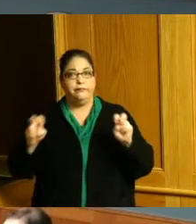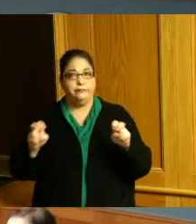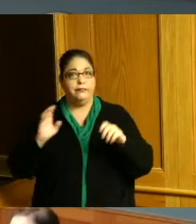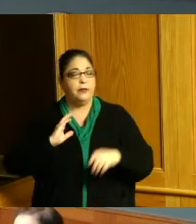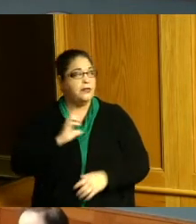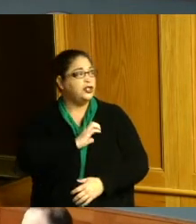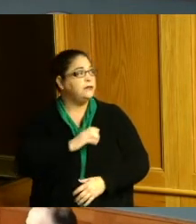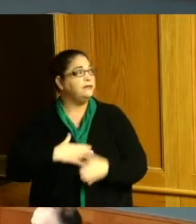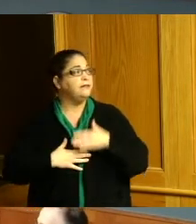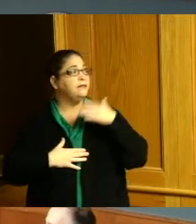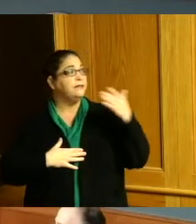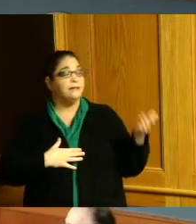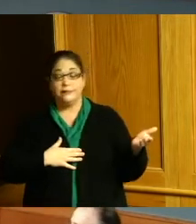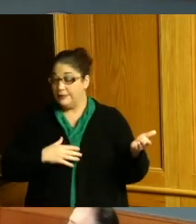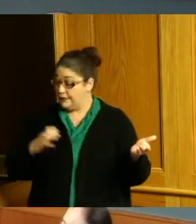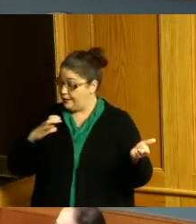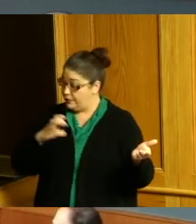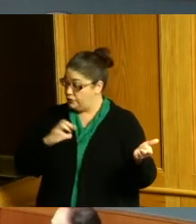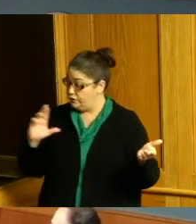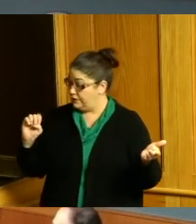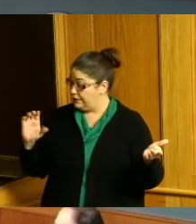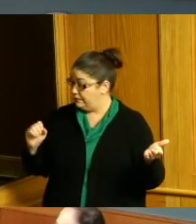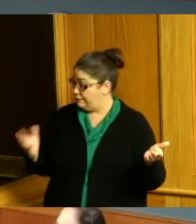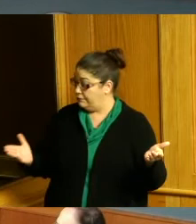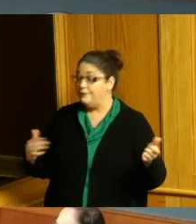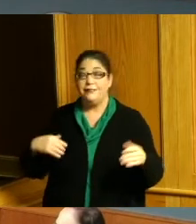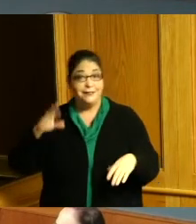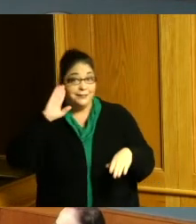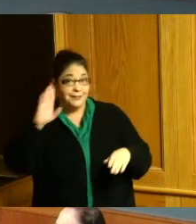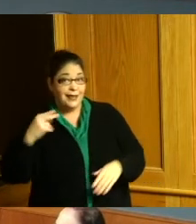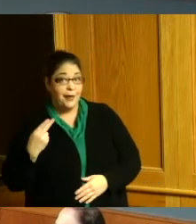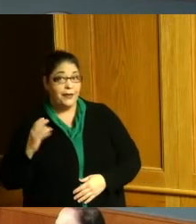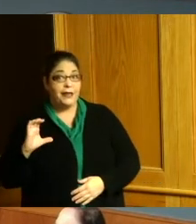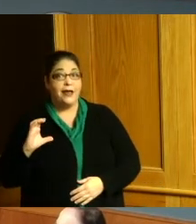Commissioner hello Hamilton County Commissioner Alicia Reece